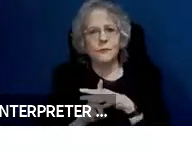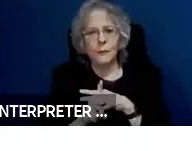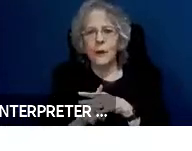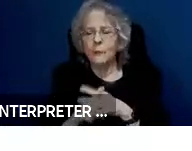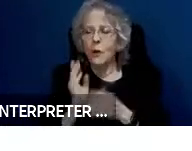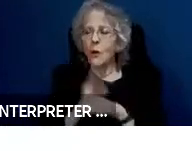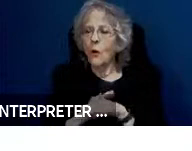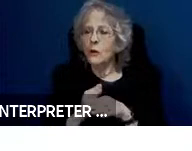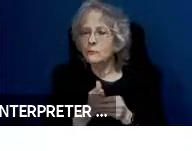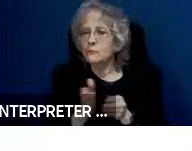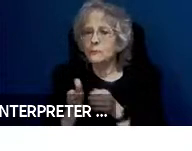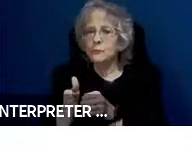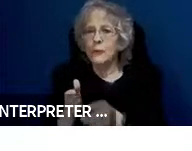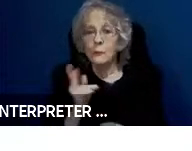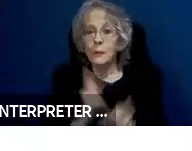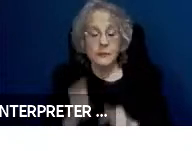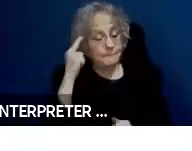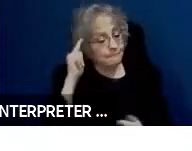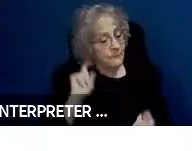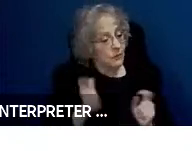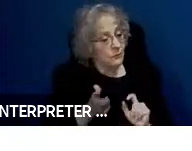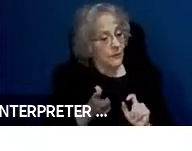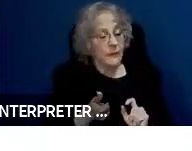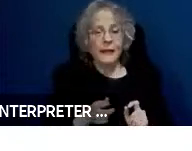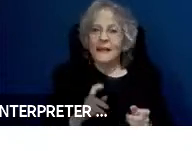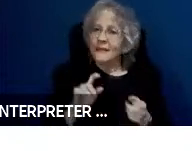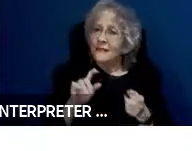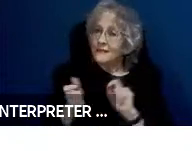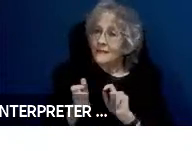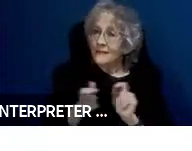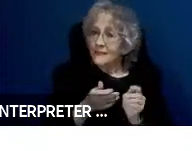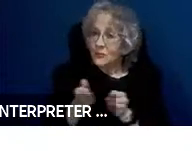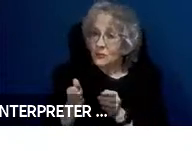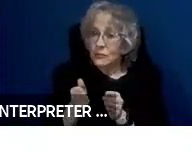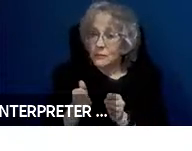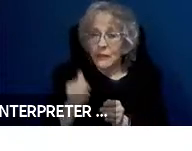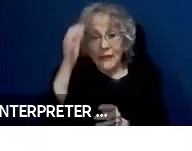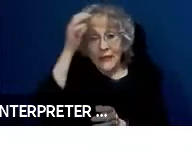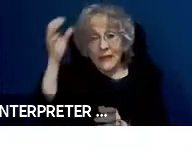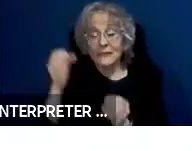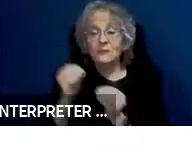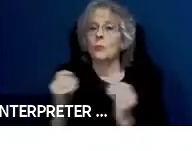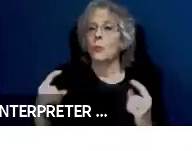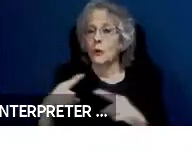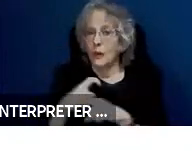their mind en route. And changing a trip is cognitively much more complicated and complex